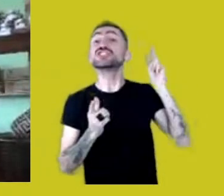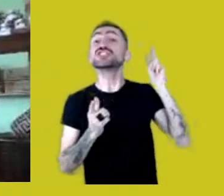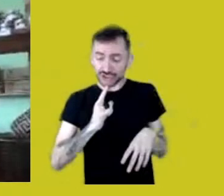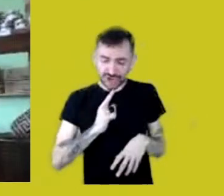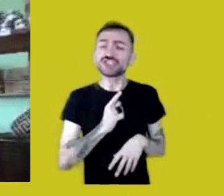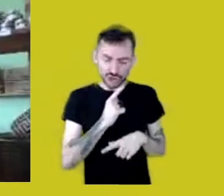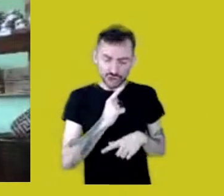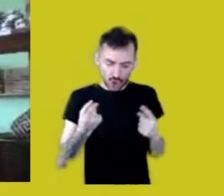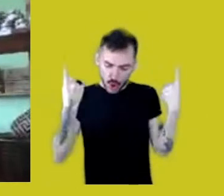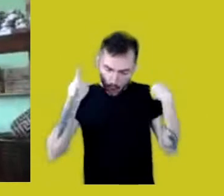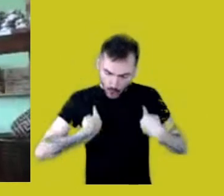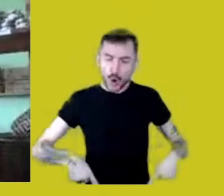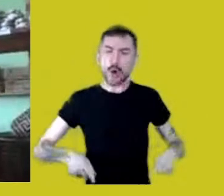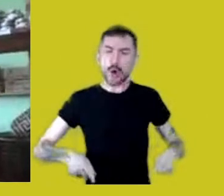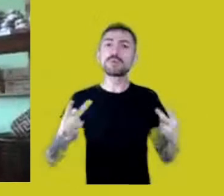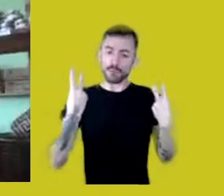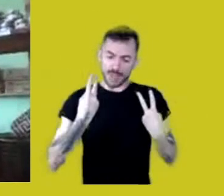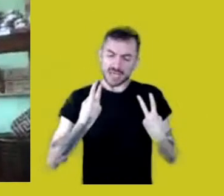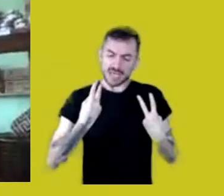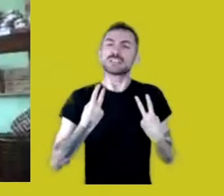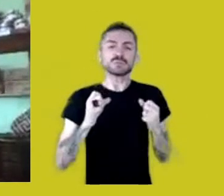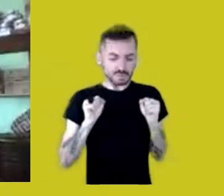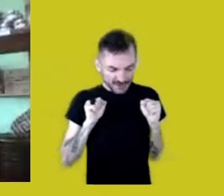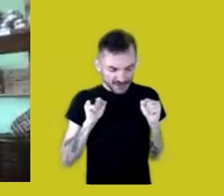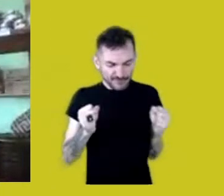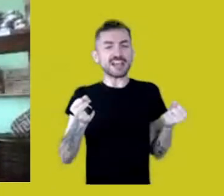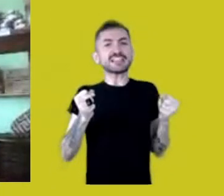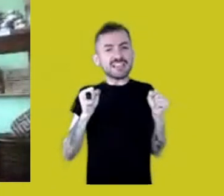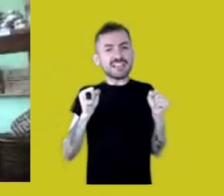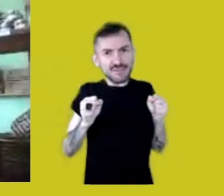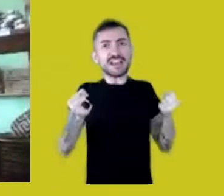the fire and all the other invaders,